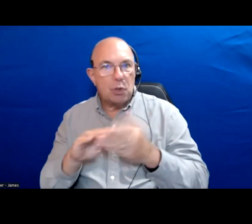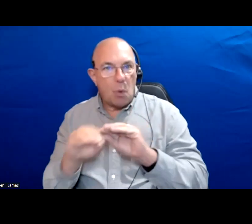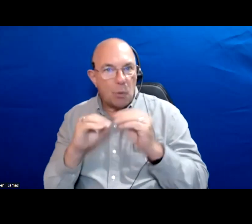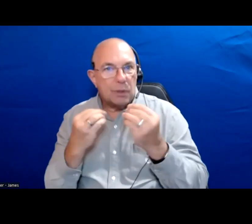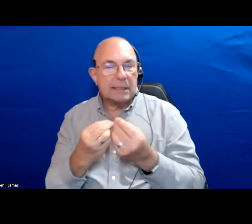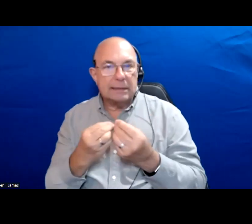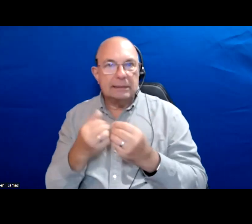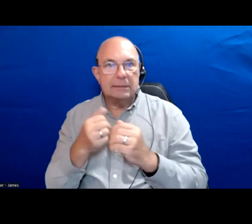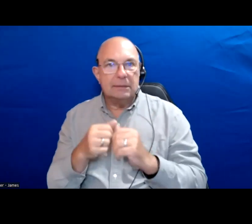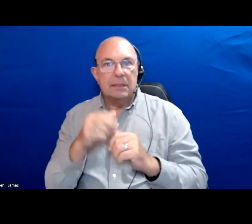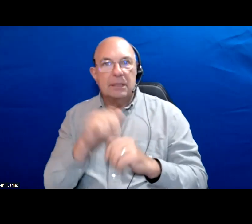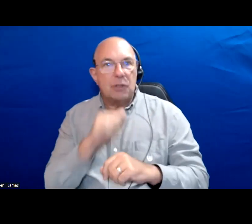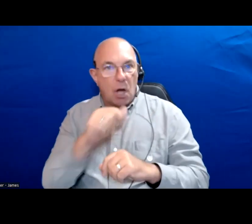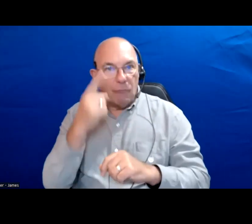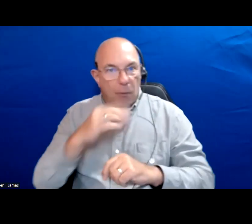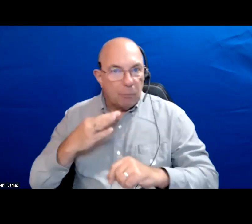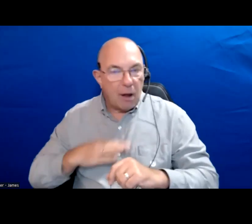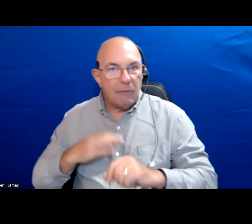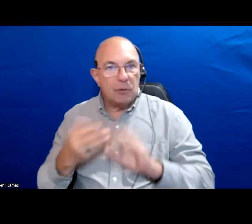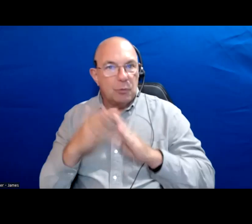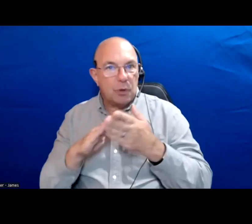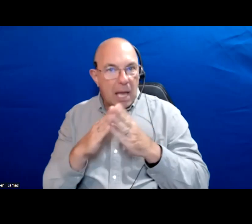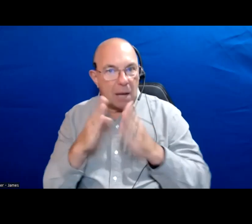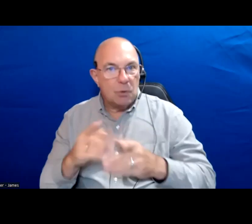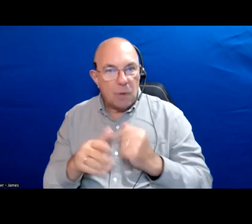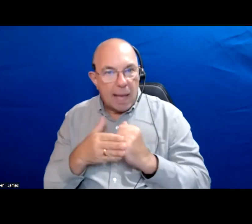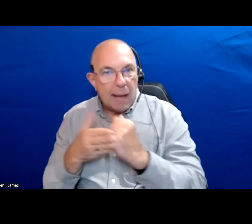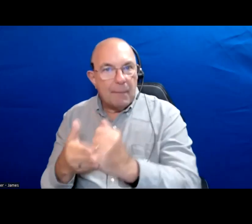and working with the nonprofit community housing organizations to help them acquire land.